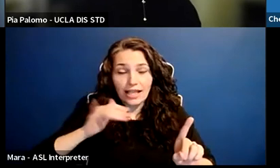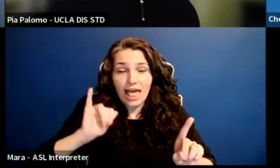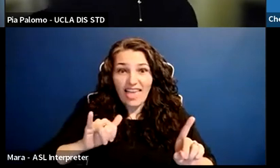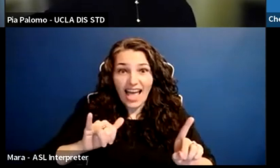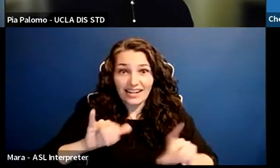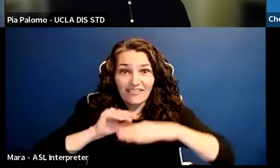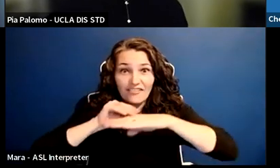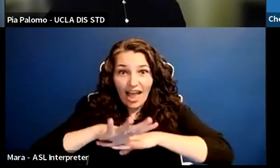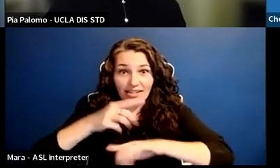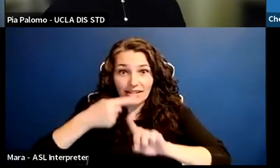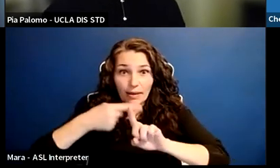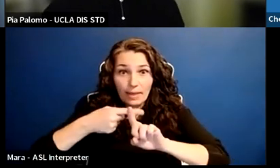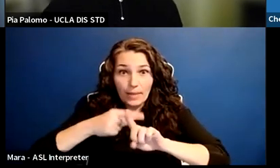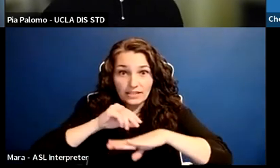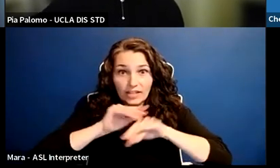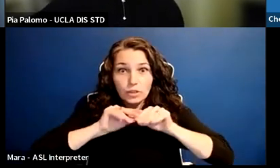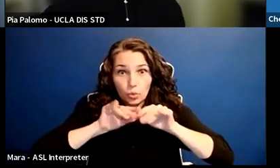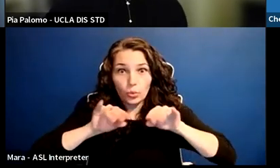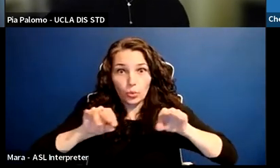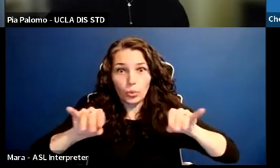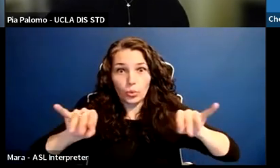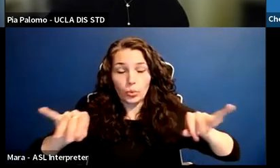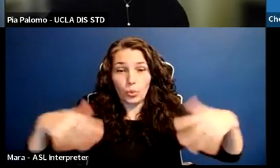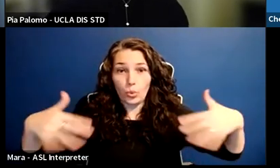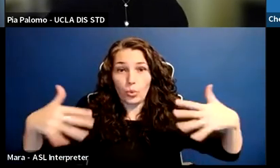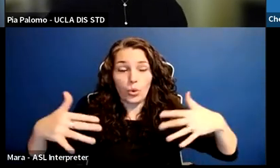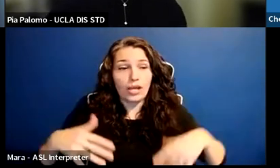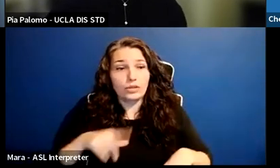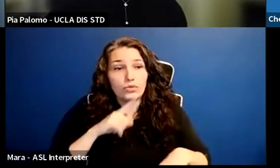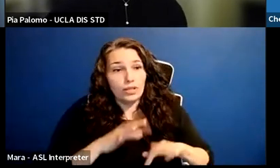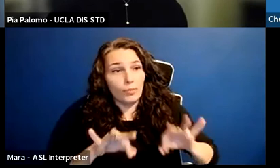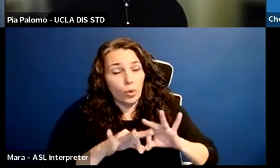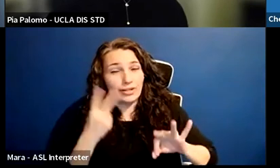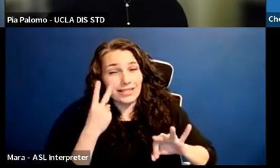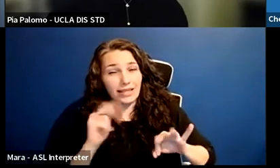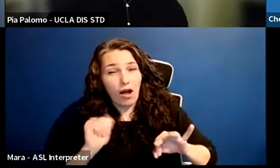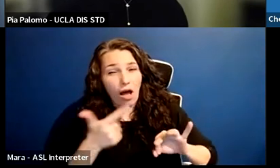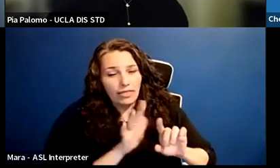in looking at the whole issue of the types of pressure that many athletes